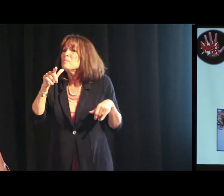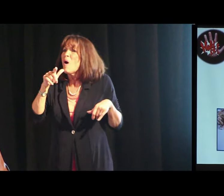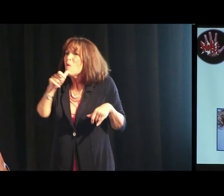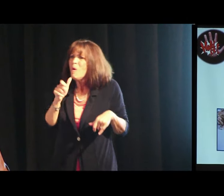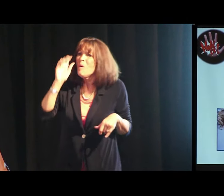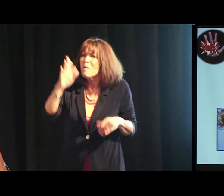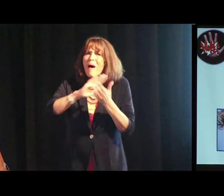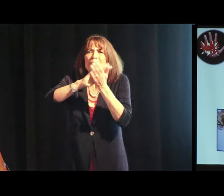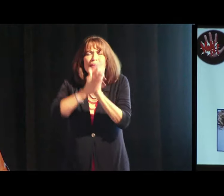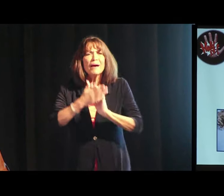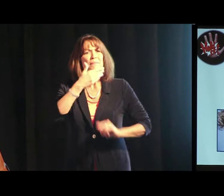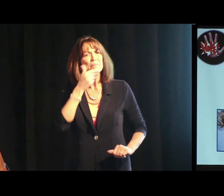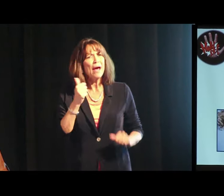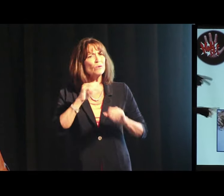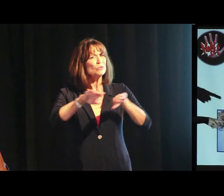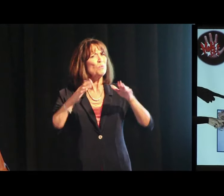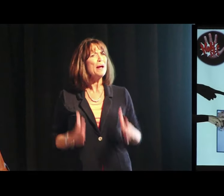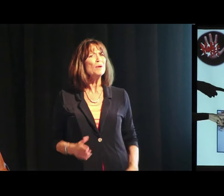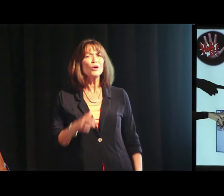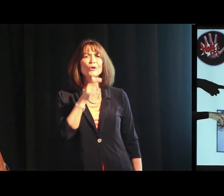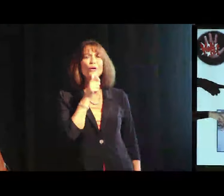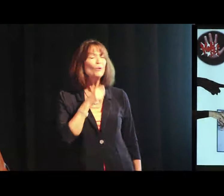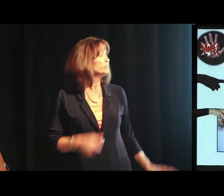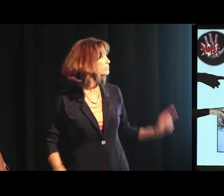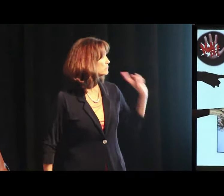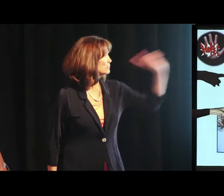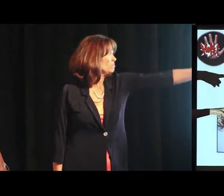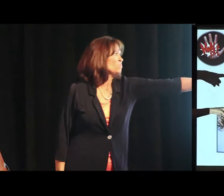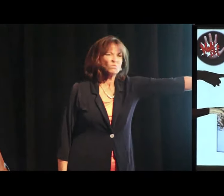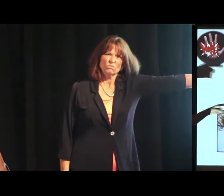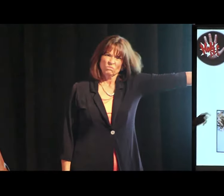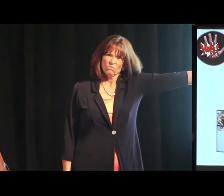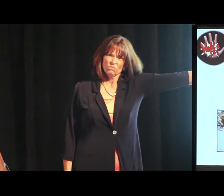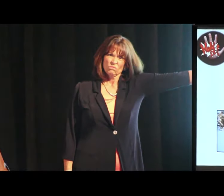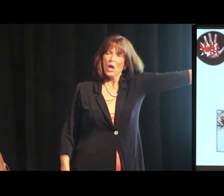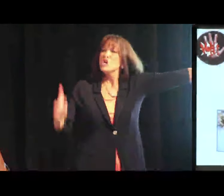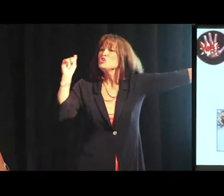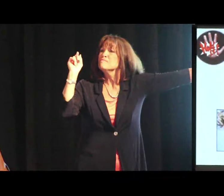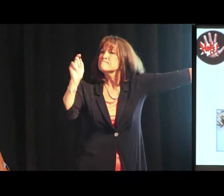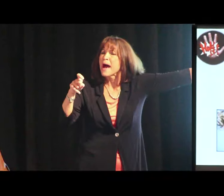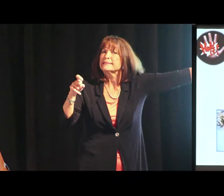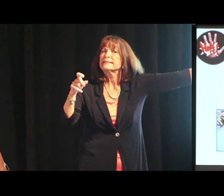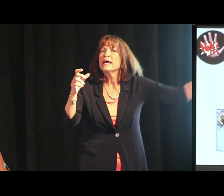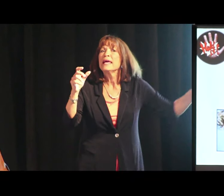But who’s going to become a better swimmer? The ones who are learning sitting on the side of the pool or the one who’s in the pool?